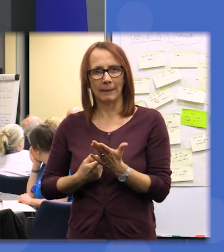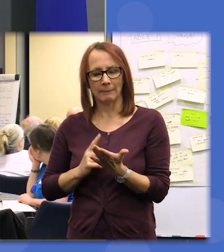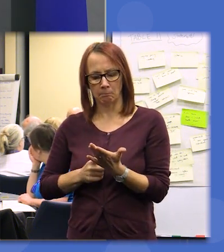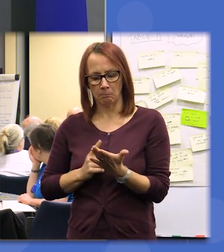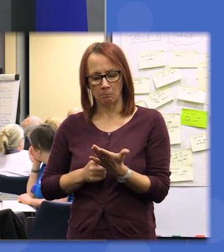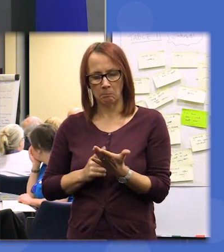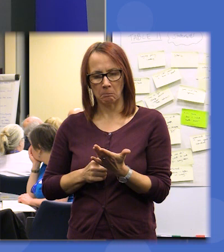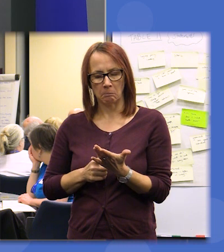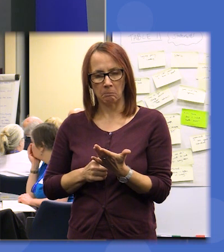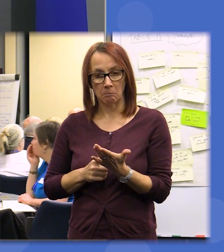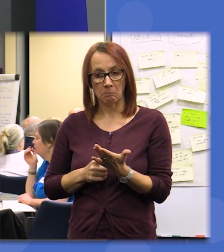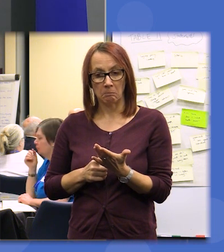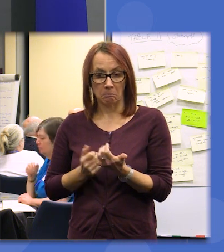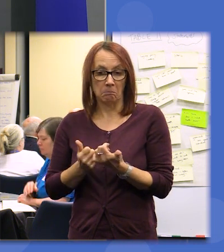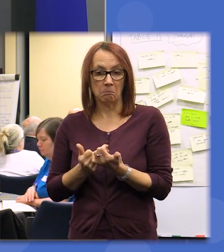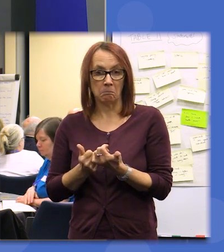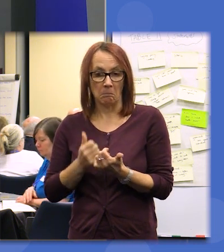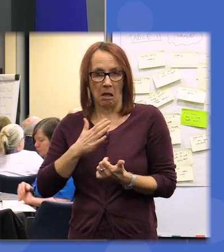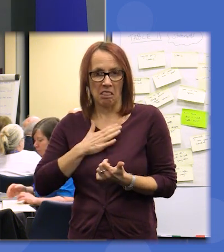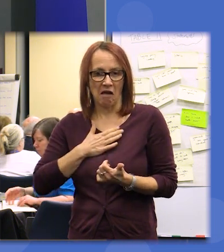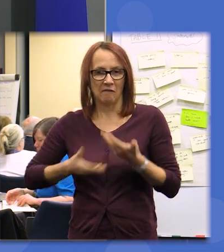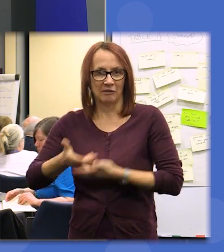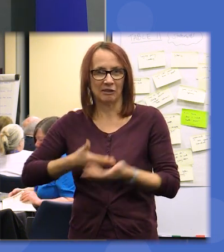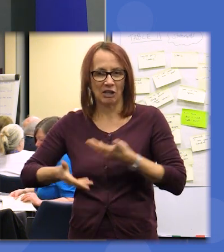wasn't in that high priority we'd love to discuss it with people from across